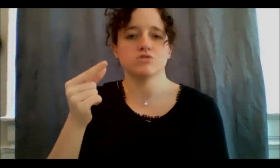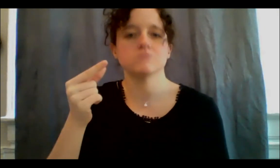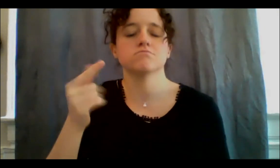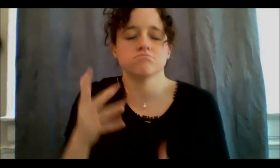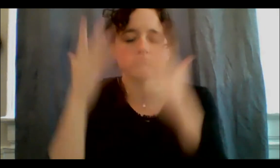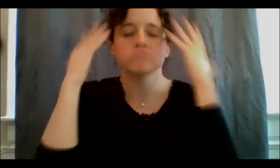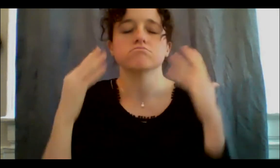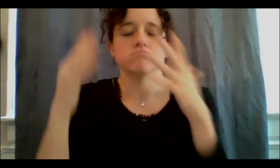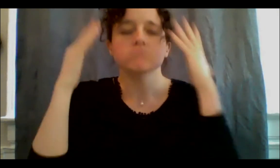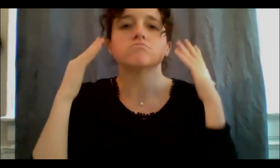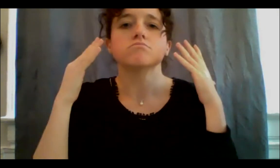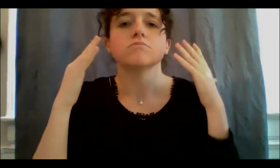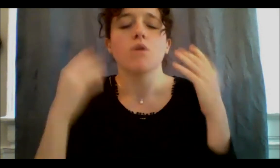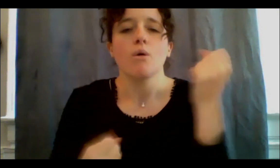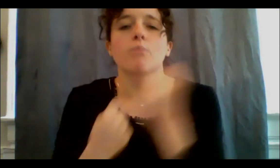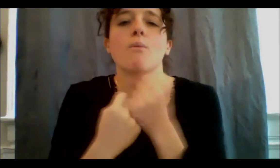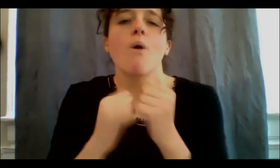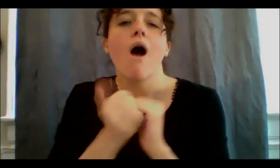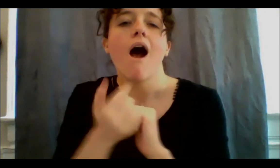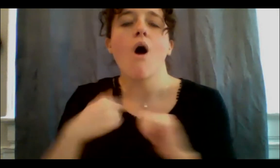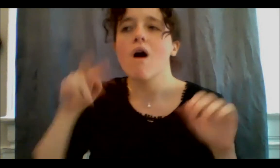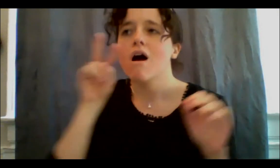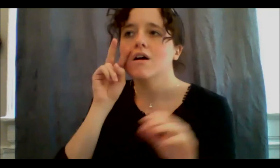look at the world, the way the world's gonna look at me, the way I'm gonna